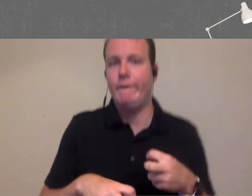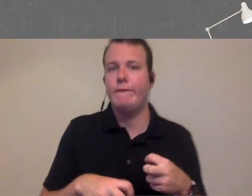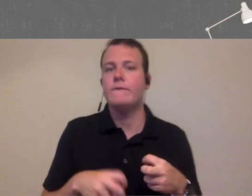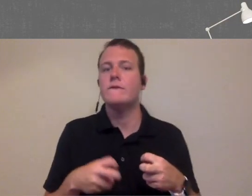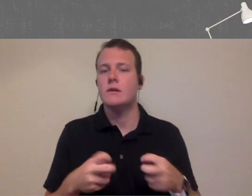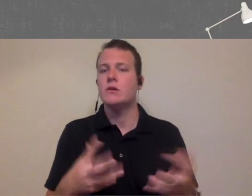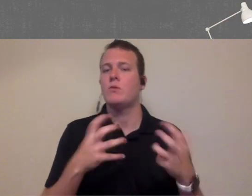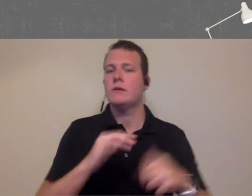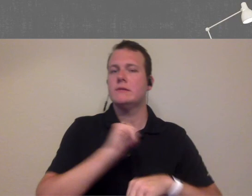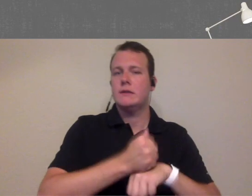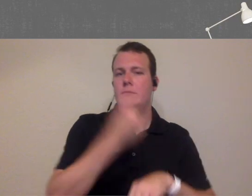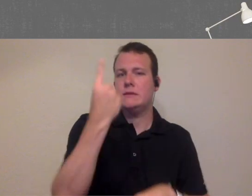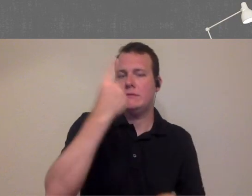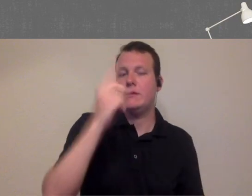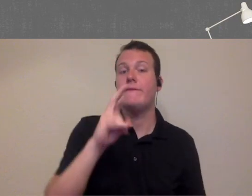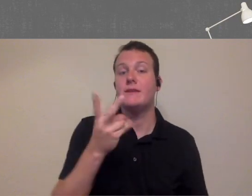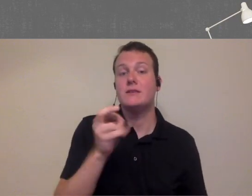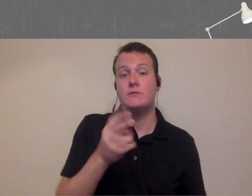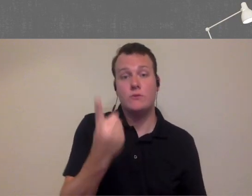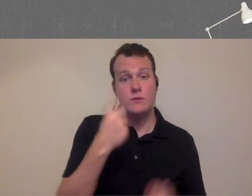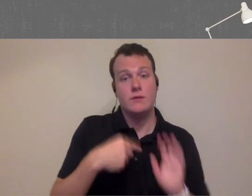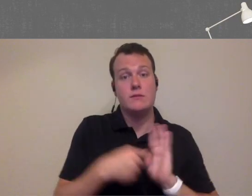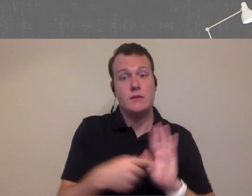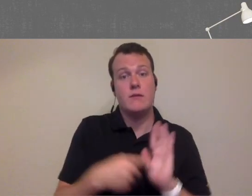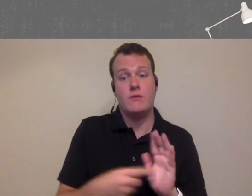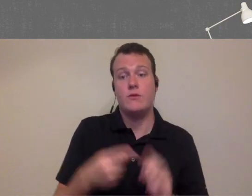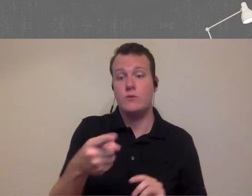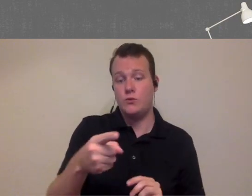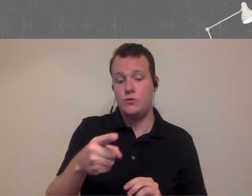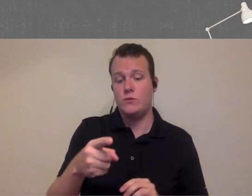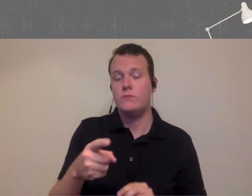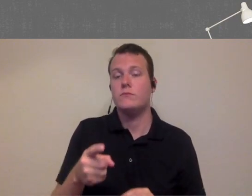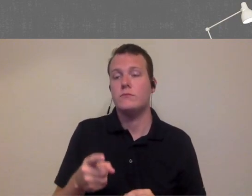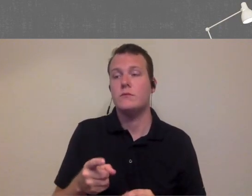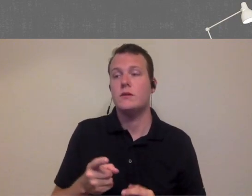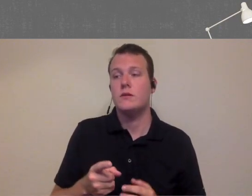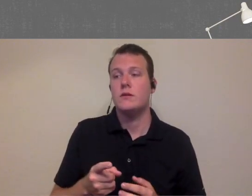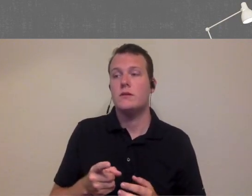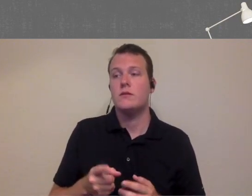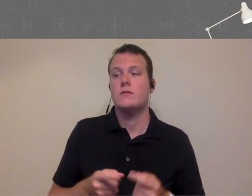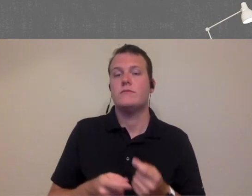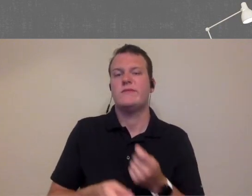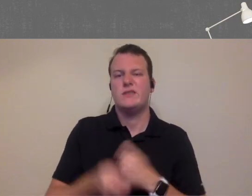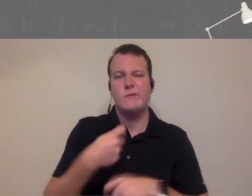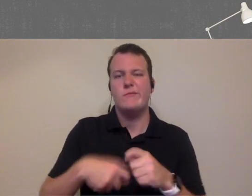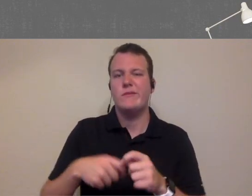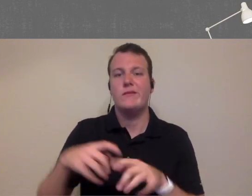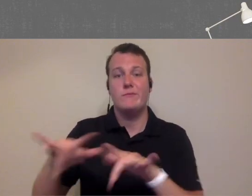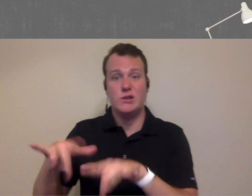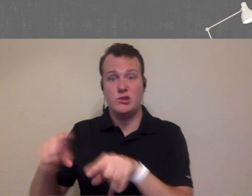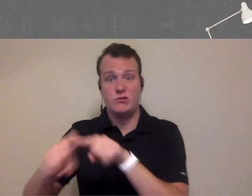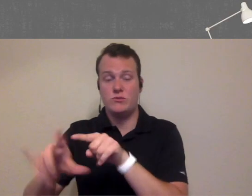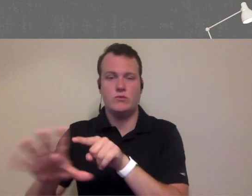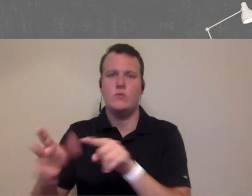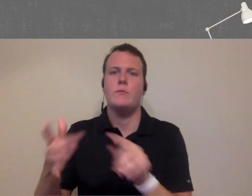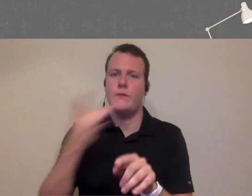painful so you want to have some things in place and the sitter may be example where you supplement the automated methods and you do call because maybe